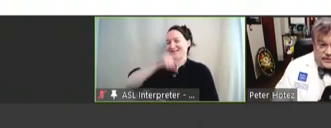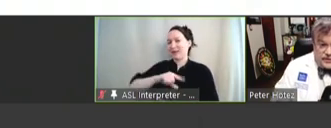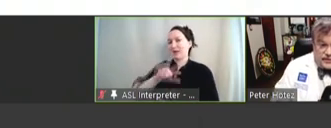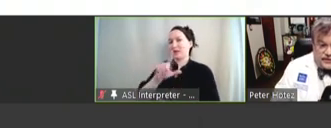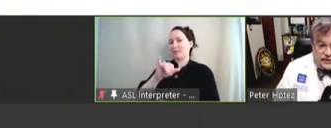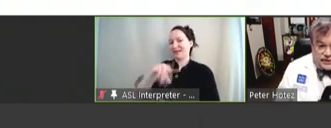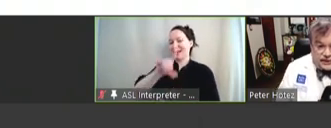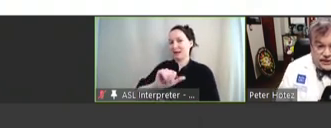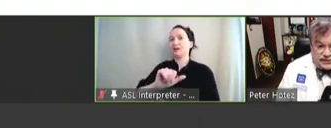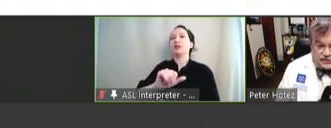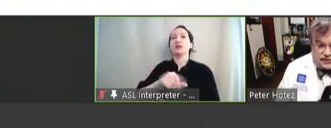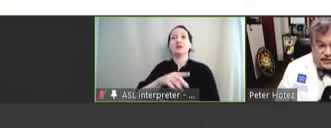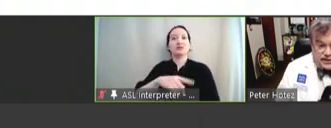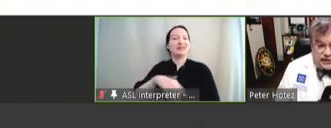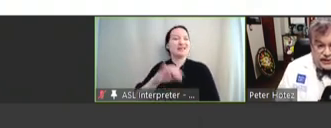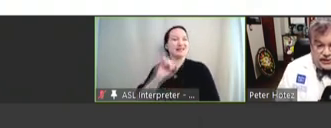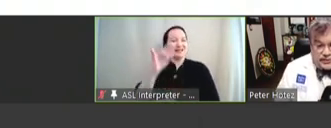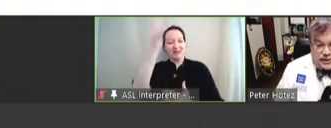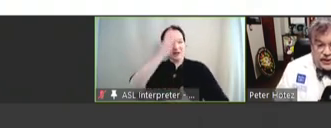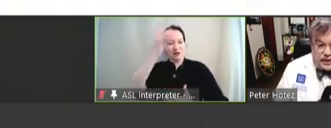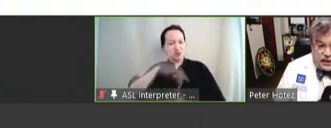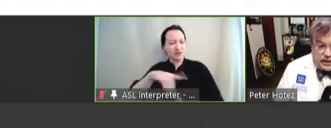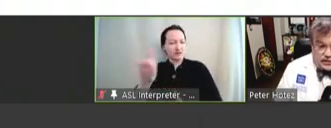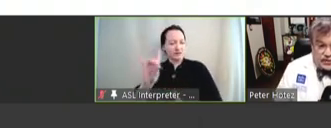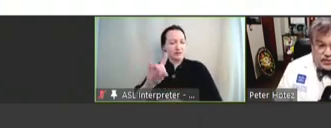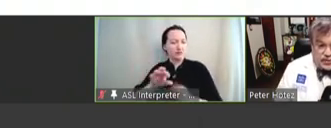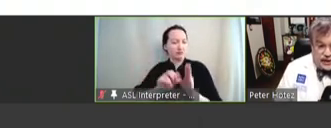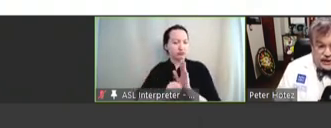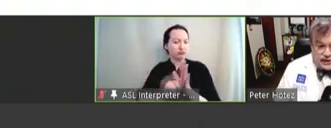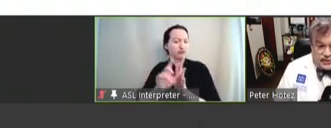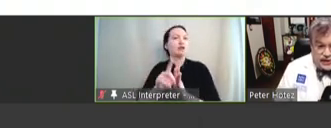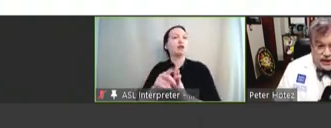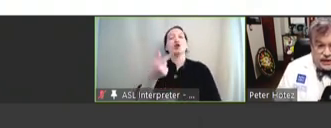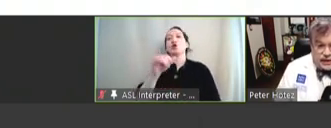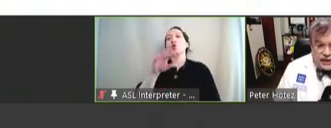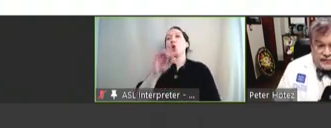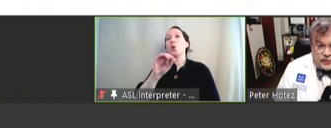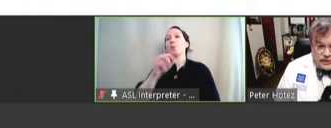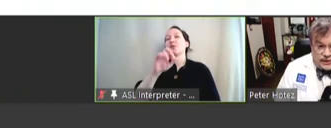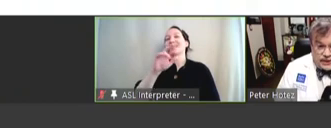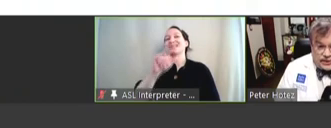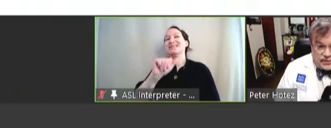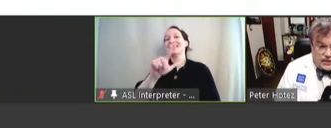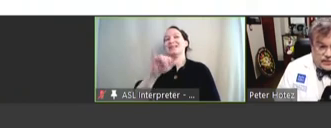from the infectious disease resurgence to glucopyranose lipidae, which gets to be one